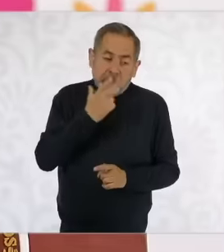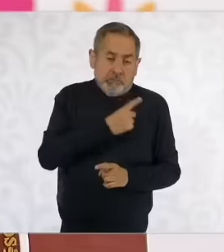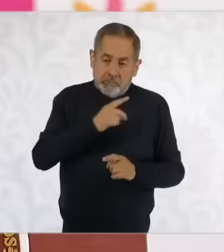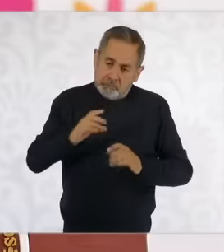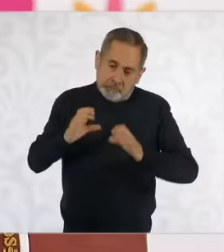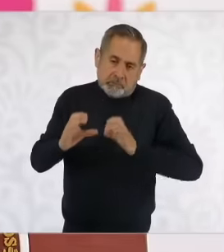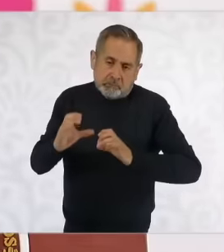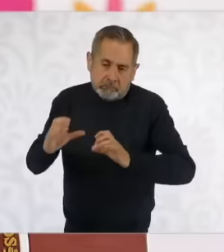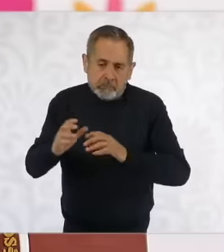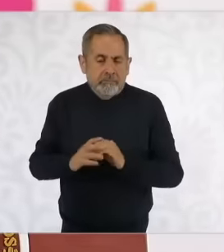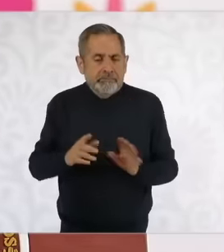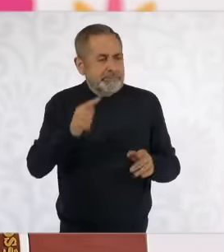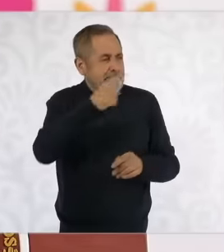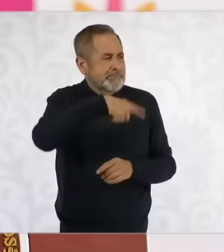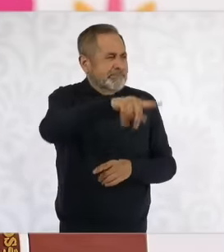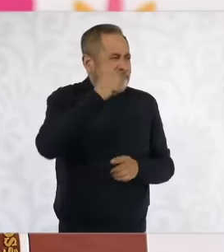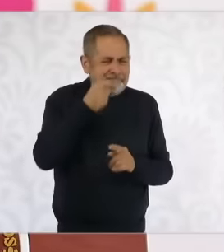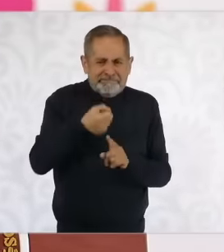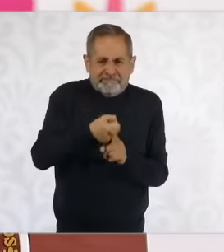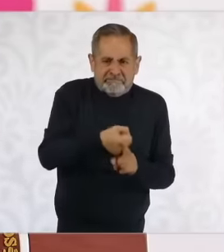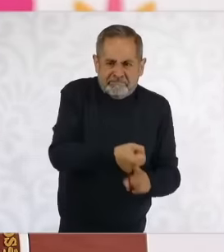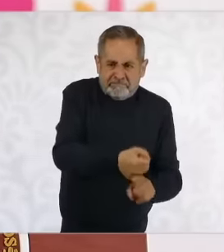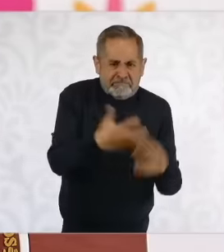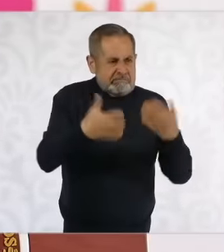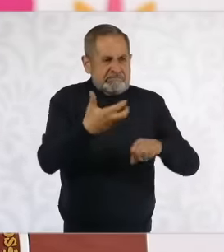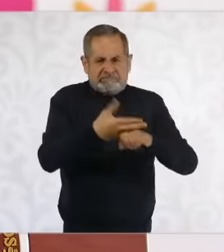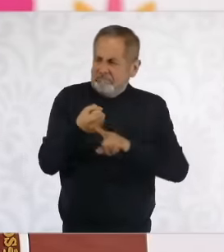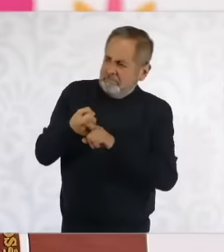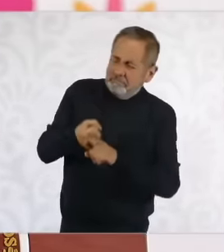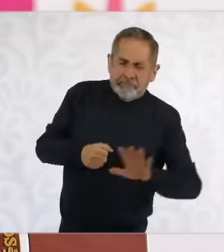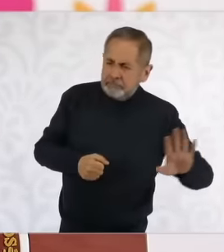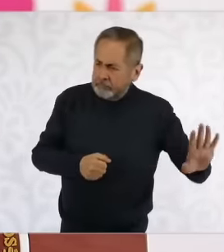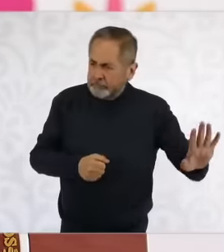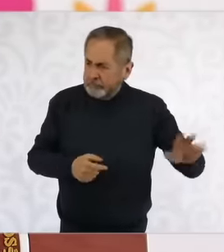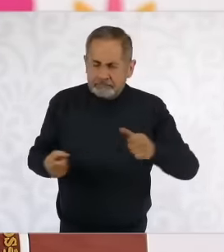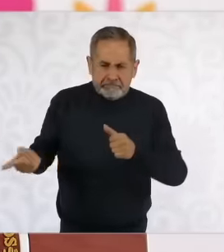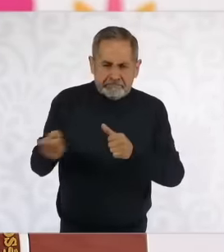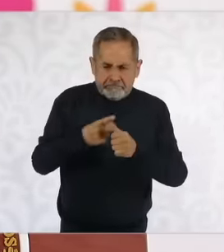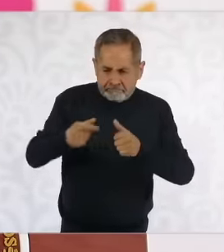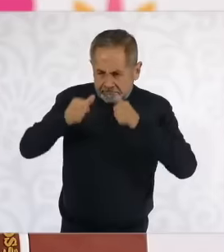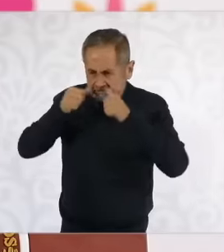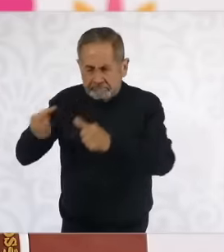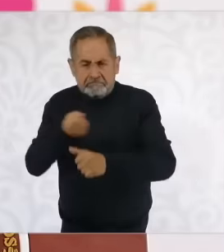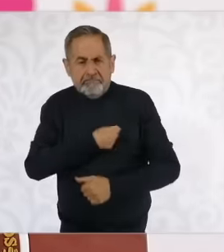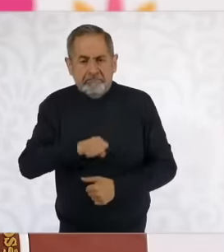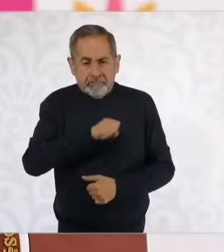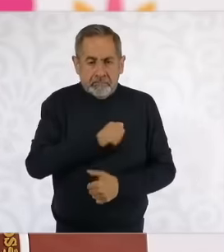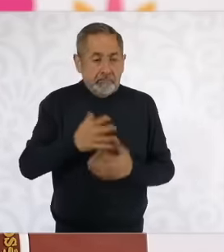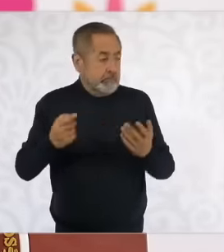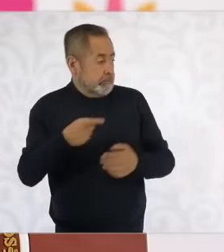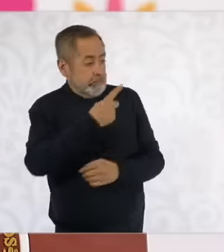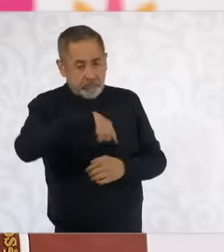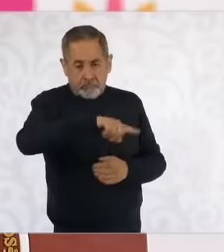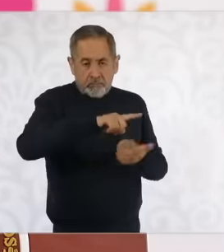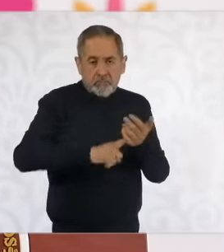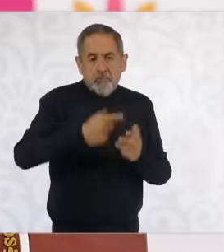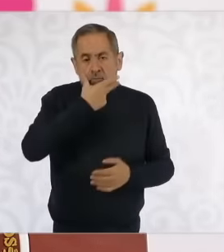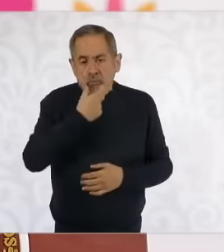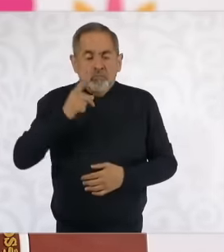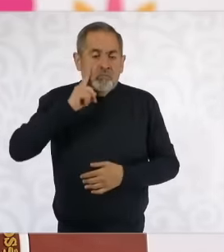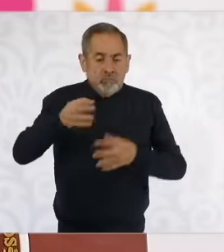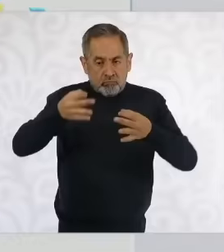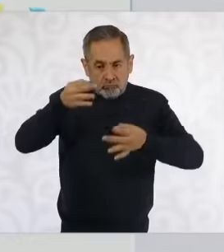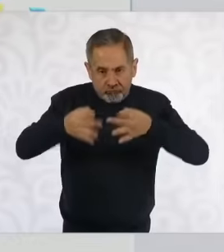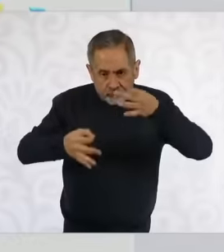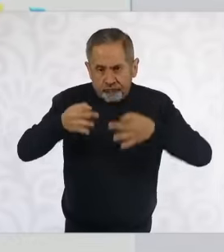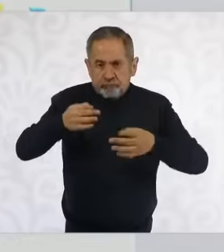the strength of a company so They are the magistrates the ministers the ministers